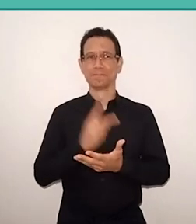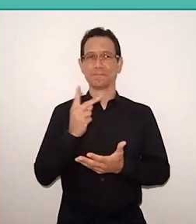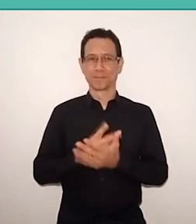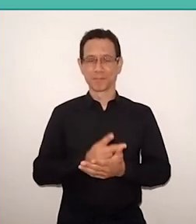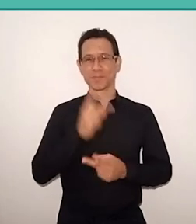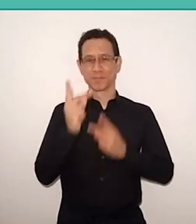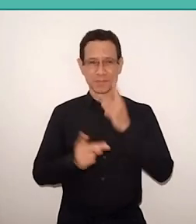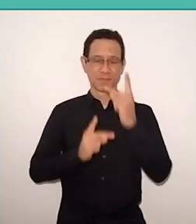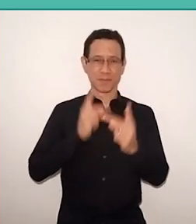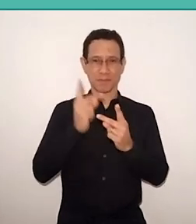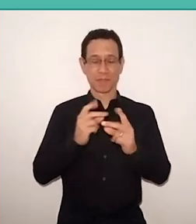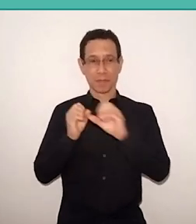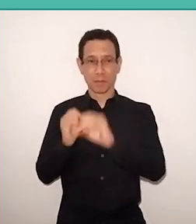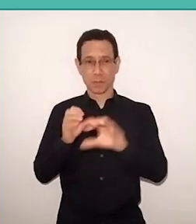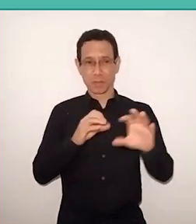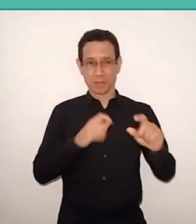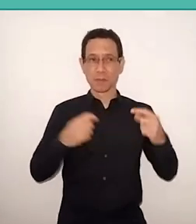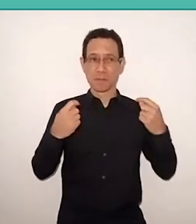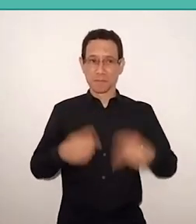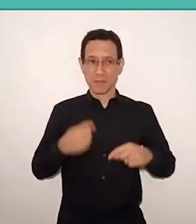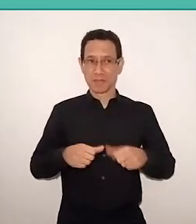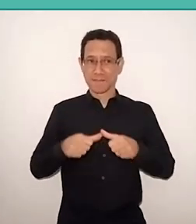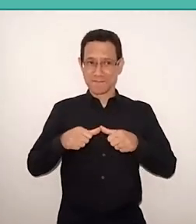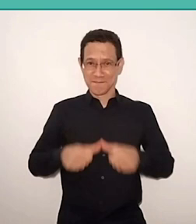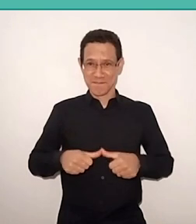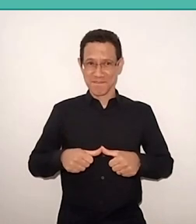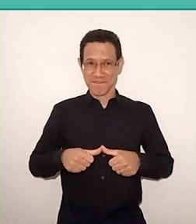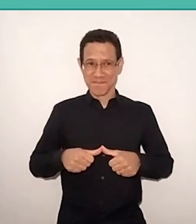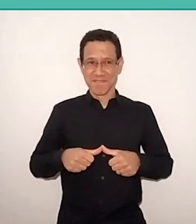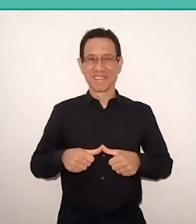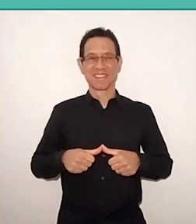needs to have your its belly on the ground, connected to it community,